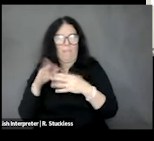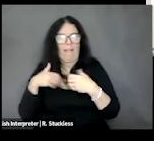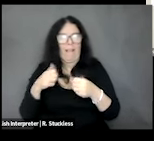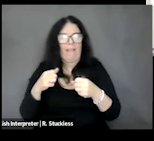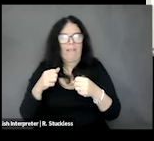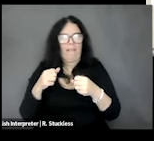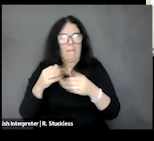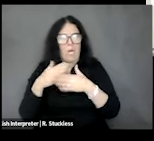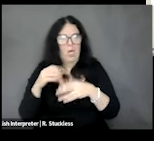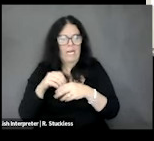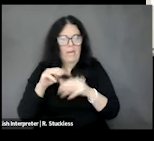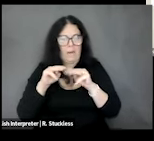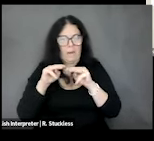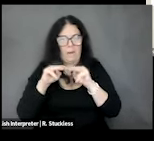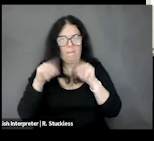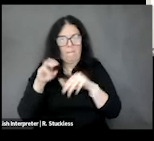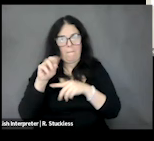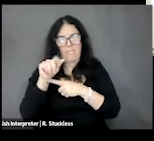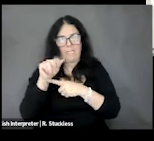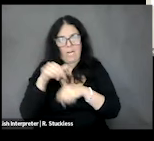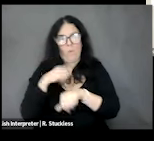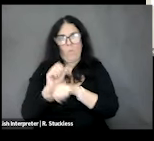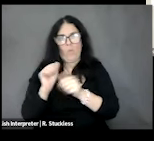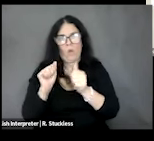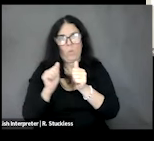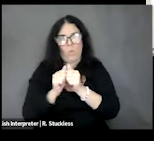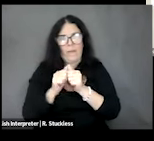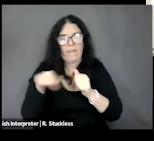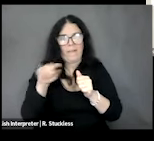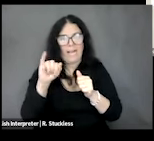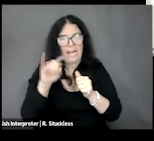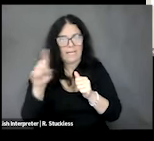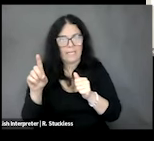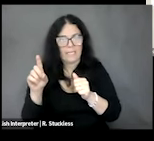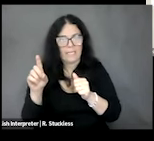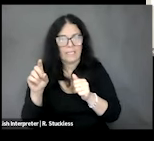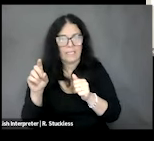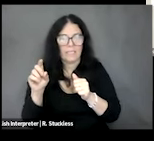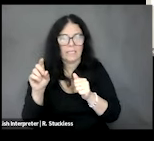with people with IDD. HCBS service providers in the commodities program to increase access and